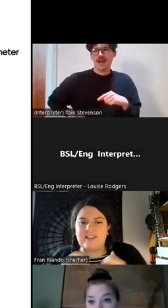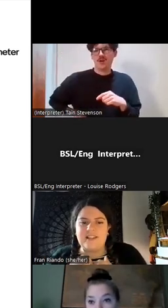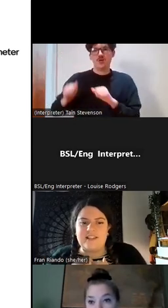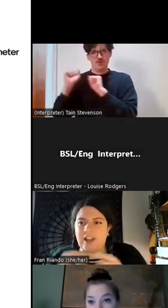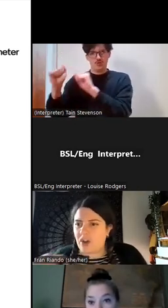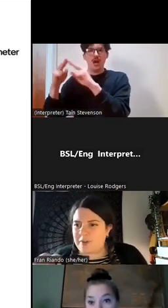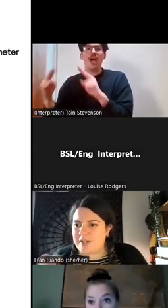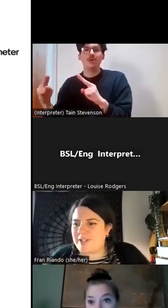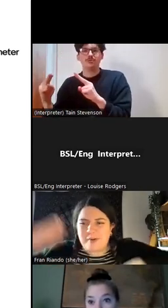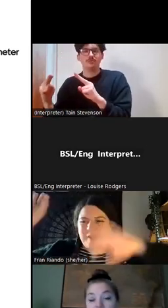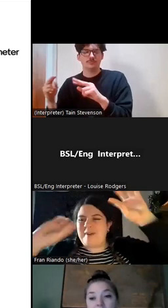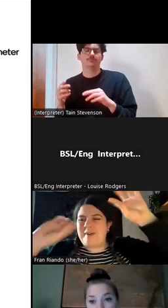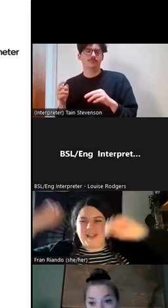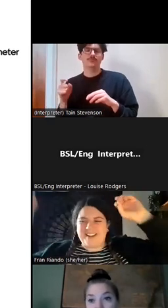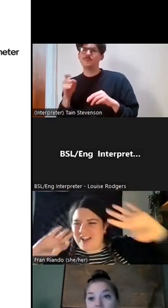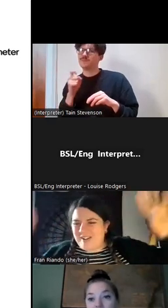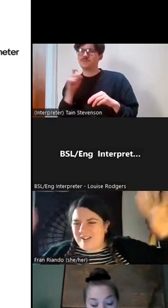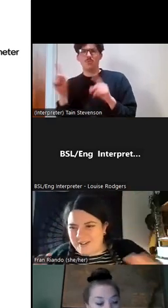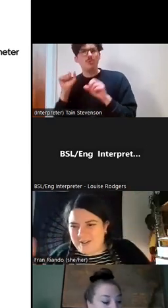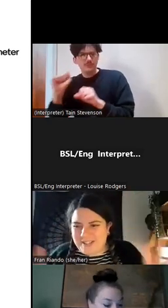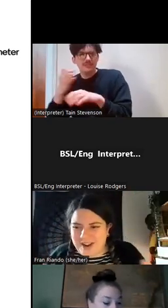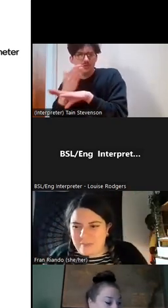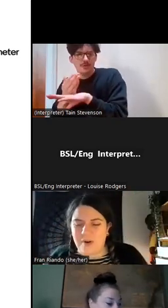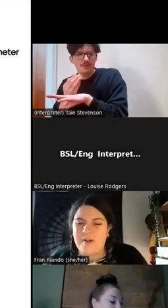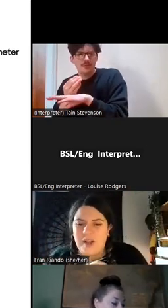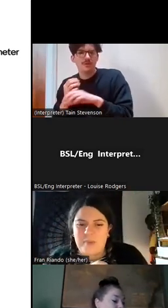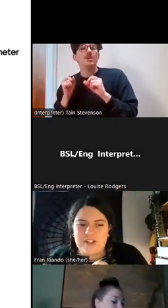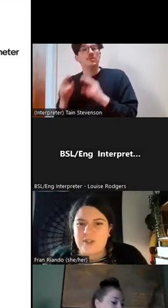this is anonymous, so it won't come up who's saying what. But just so